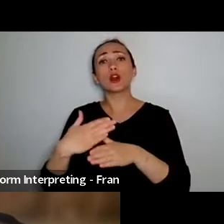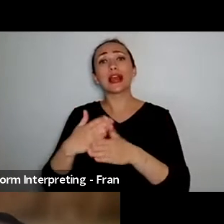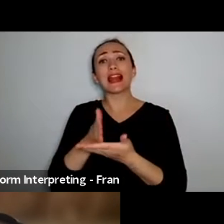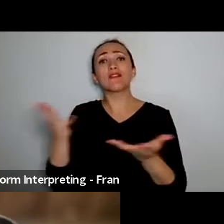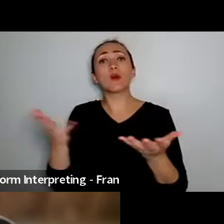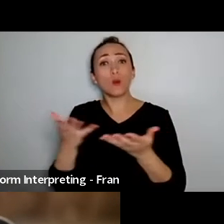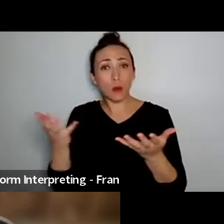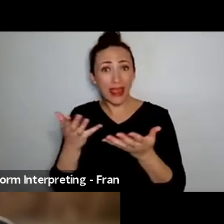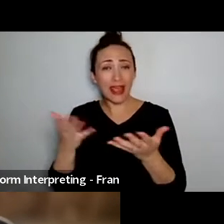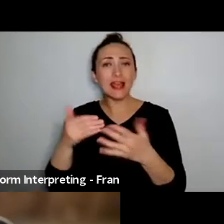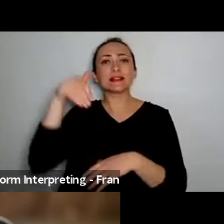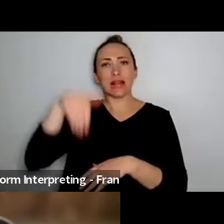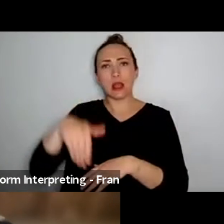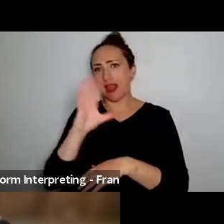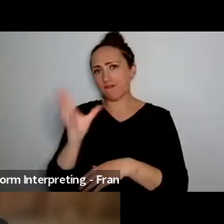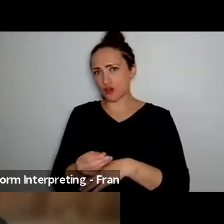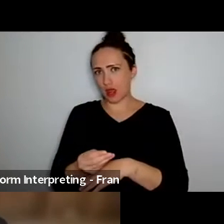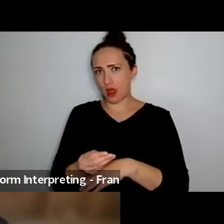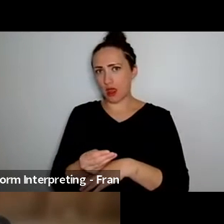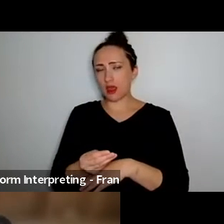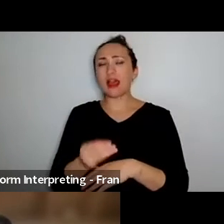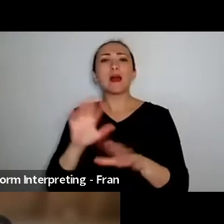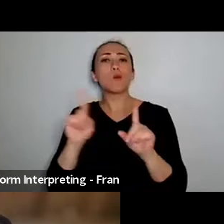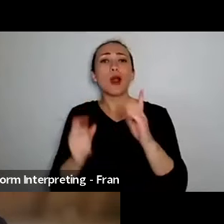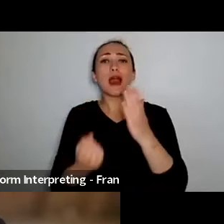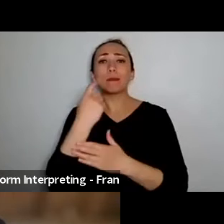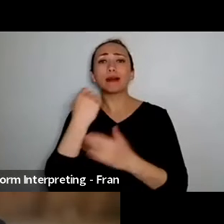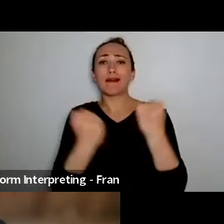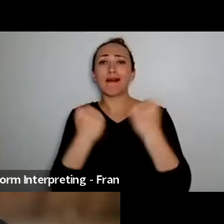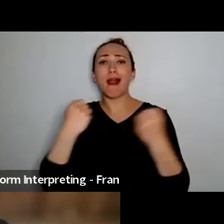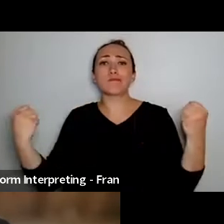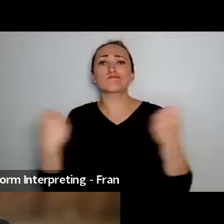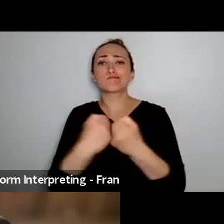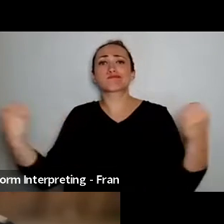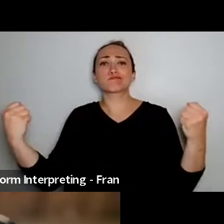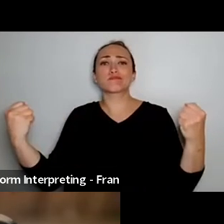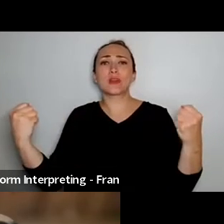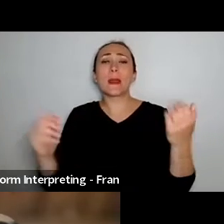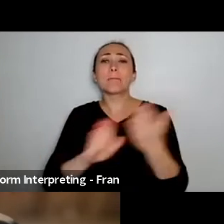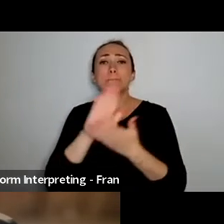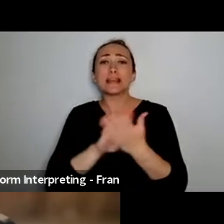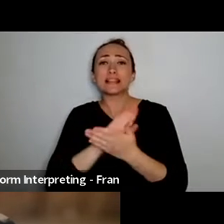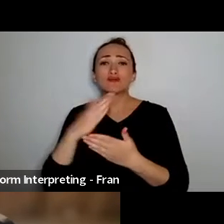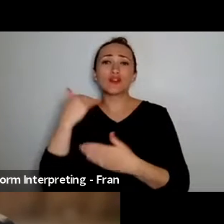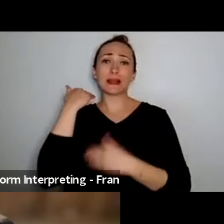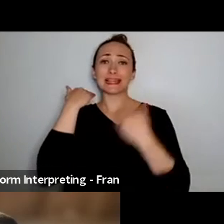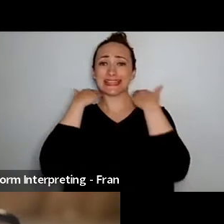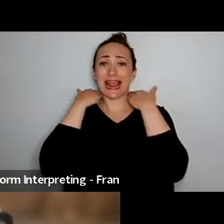car crash that left me using a wheelchair um and paralyzed from neck down and that really